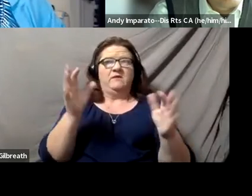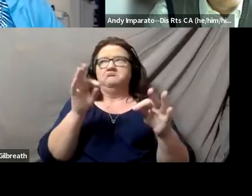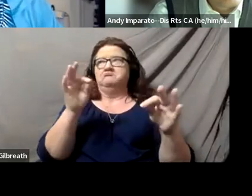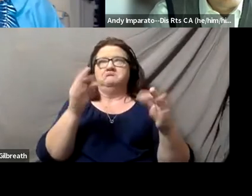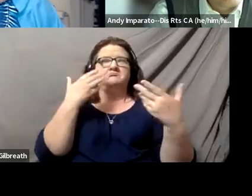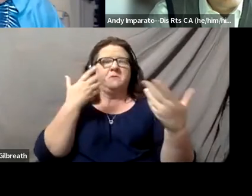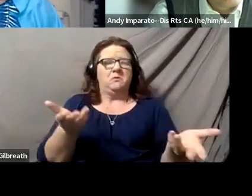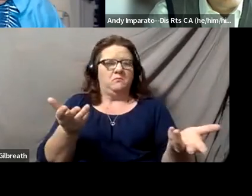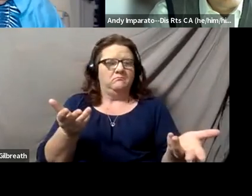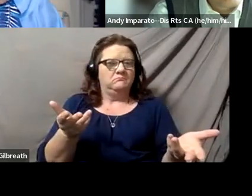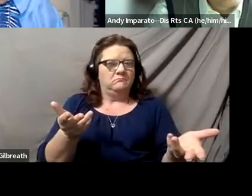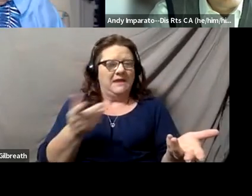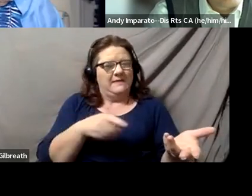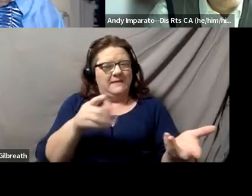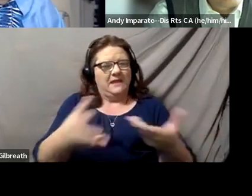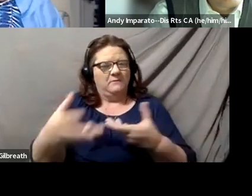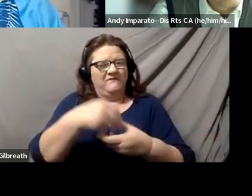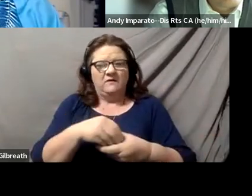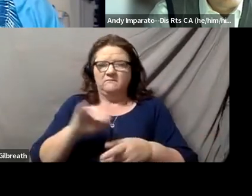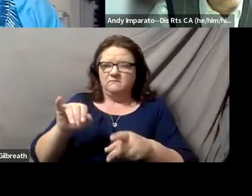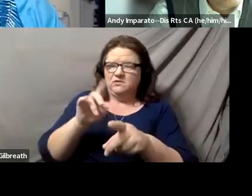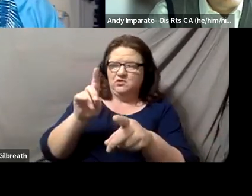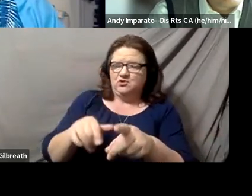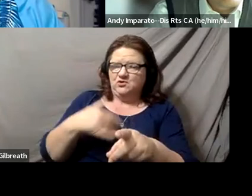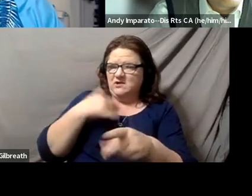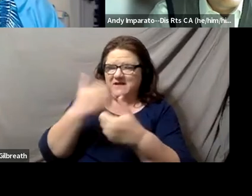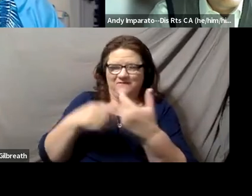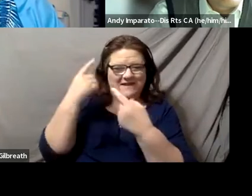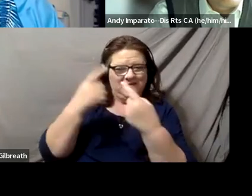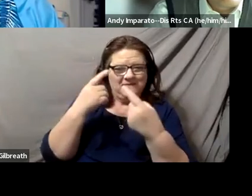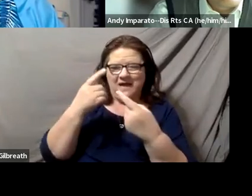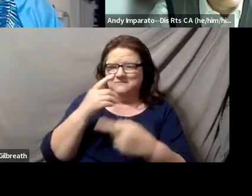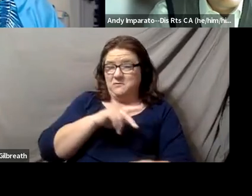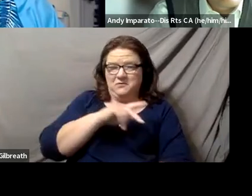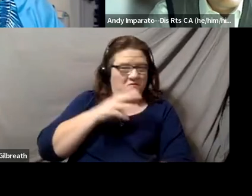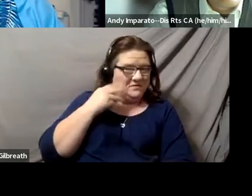So, Judy, I don't know if you have thoughts about this or personal experience.